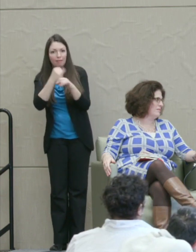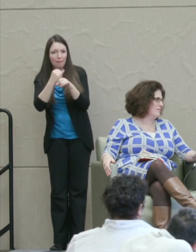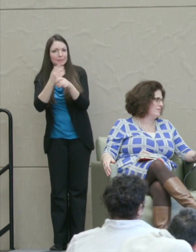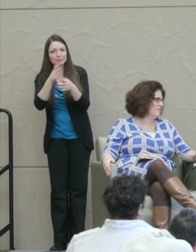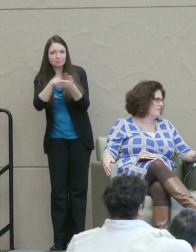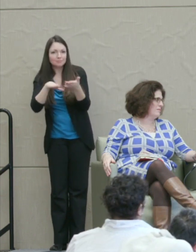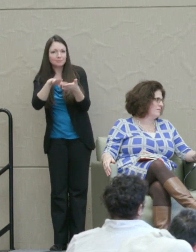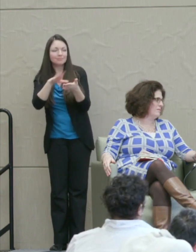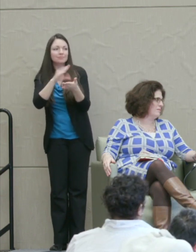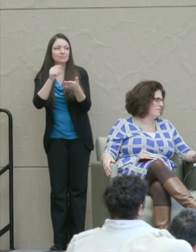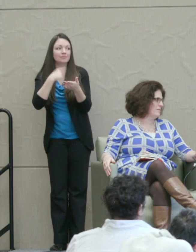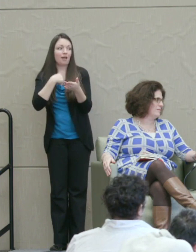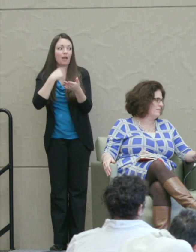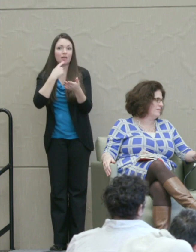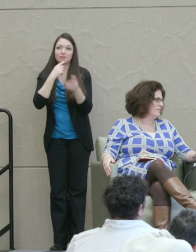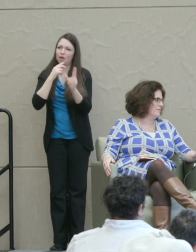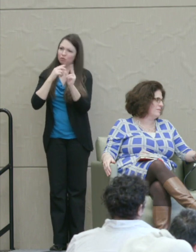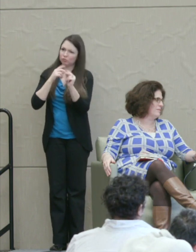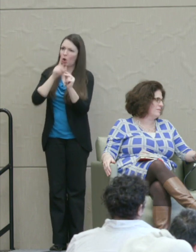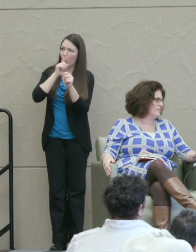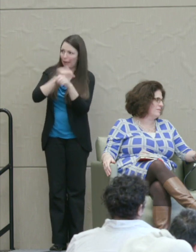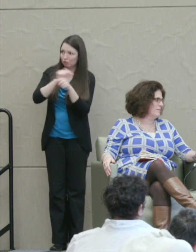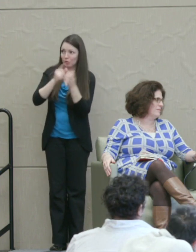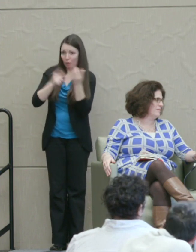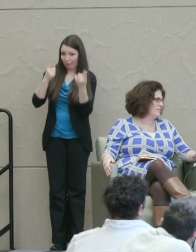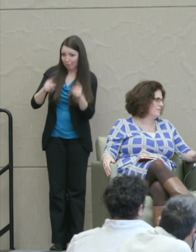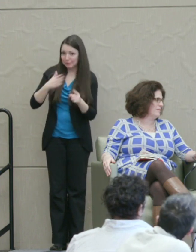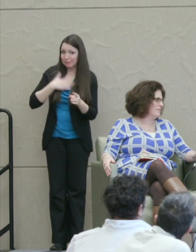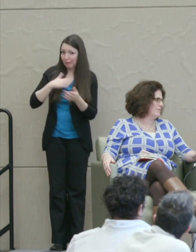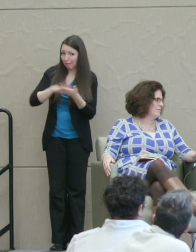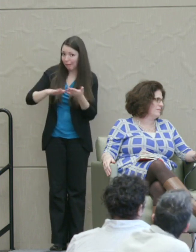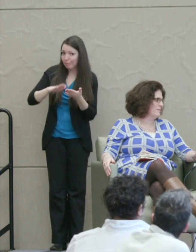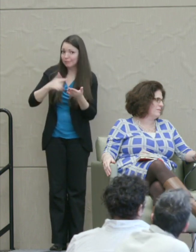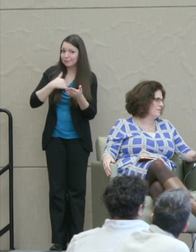And I'm going to tell you know what actually happens on my campus." But they don't want to hear that.